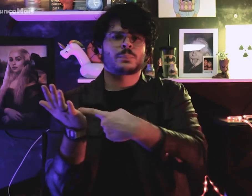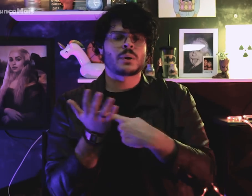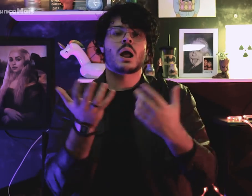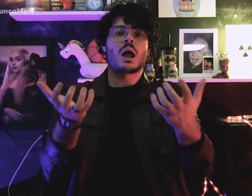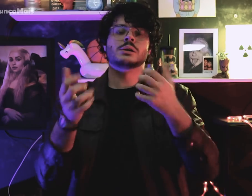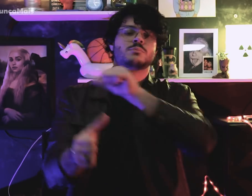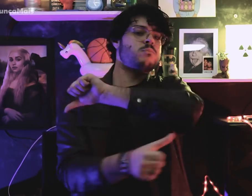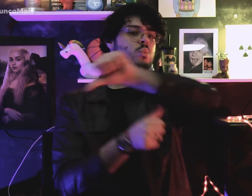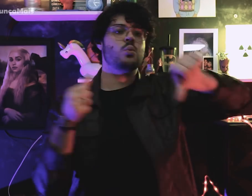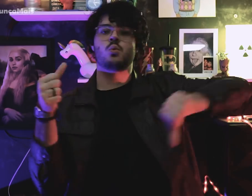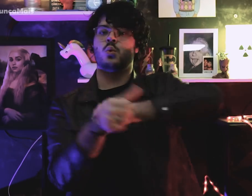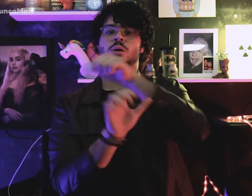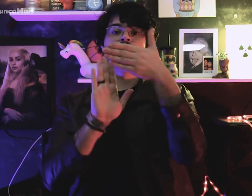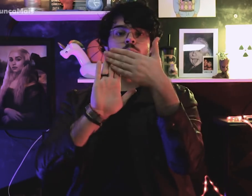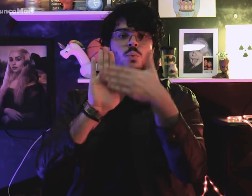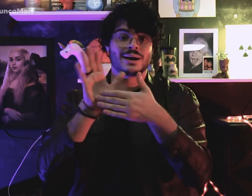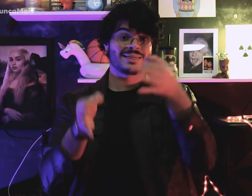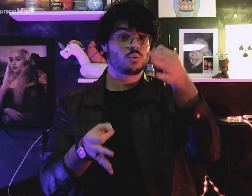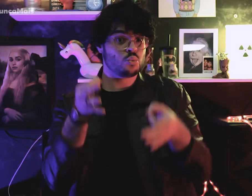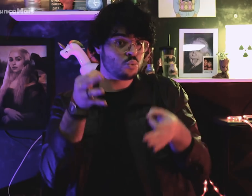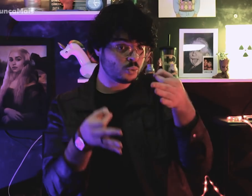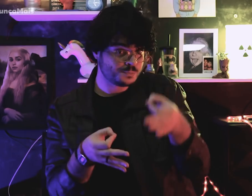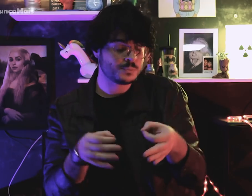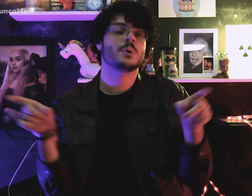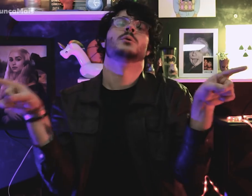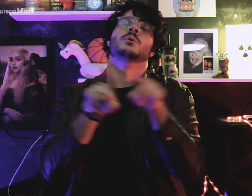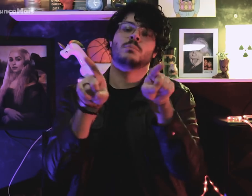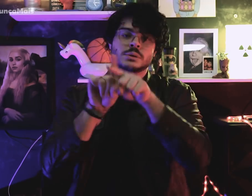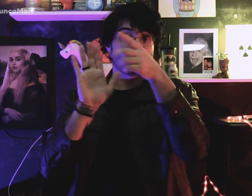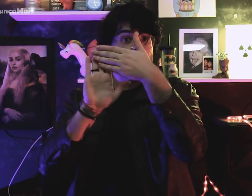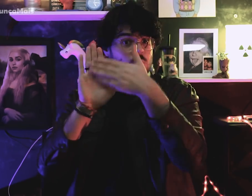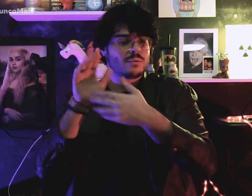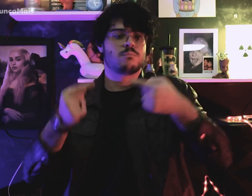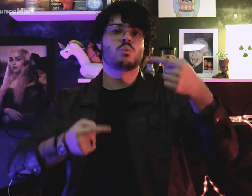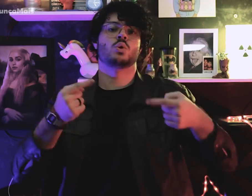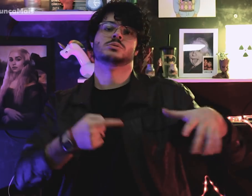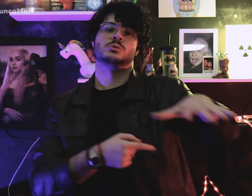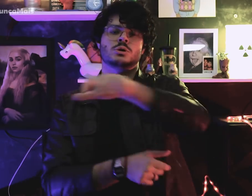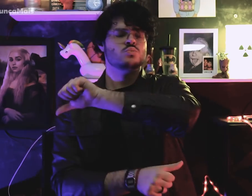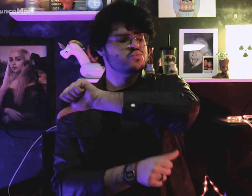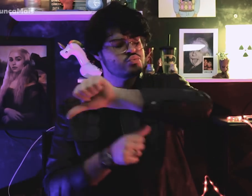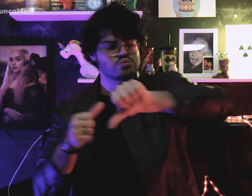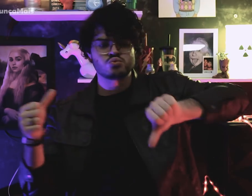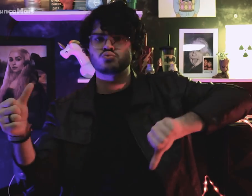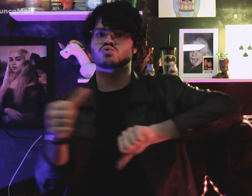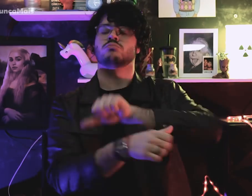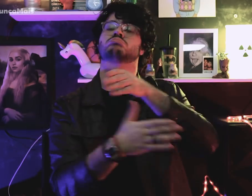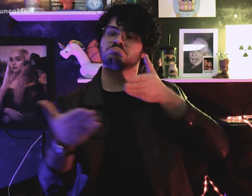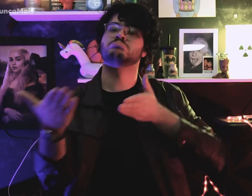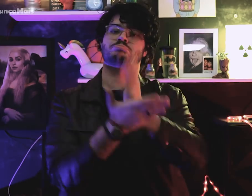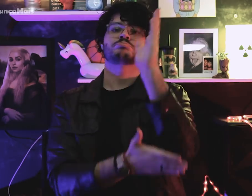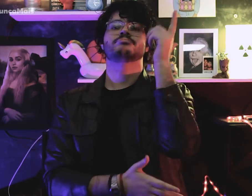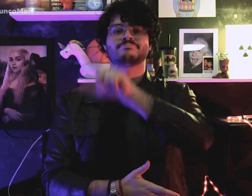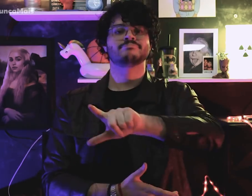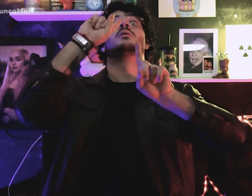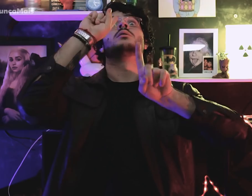a reforma do Judiciário e as reformas políticas foram aprovadas pelo Congresso Nacional.